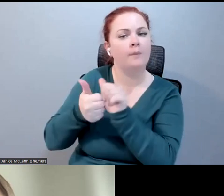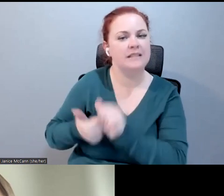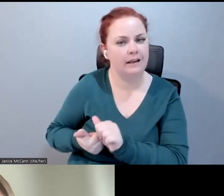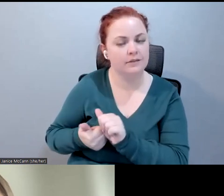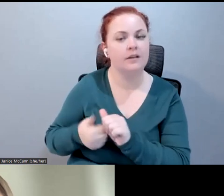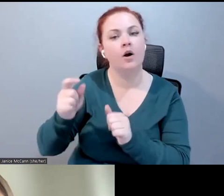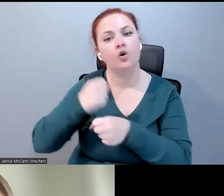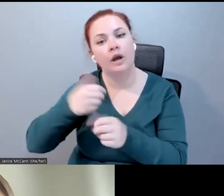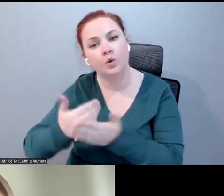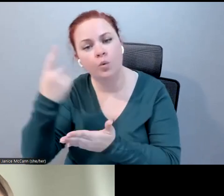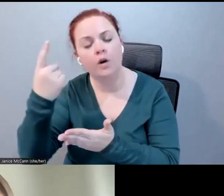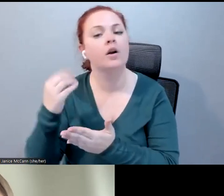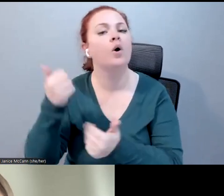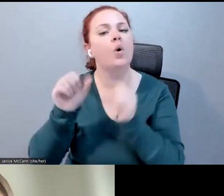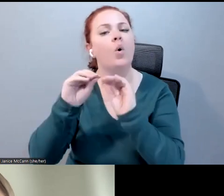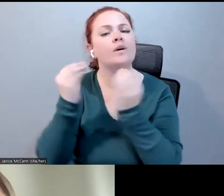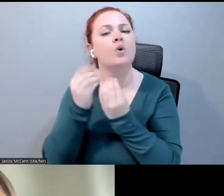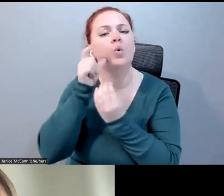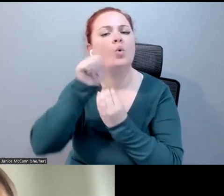would be good people to include in that conversation?